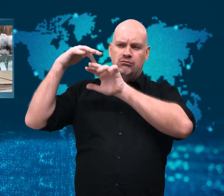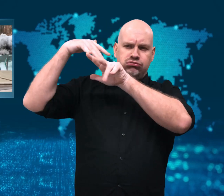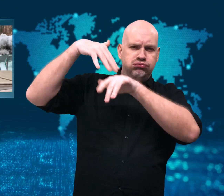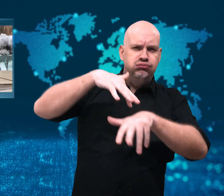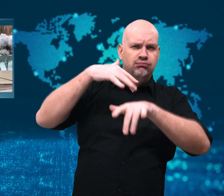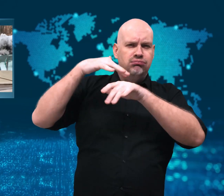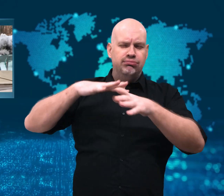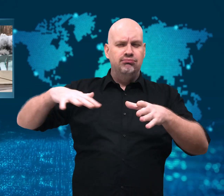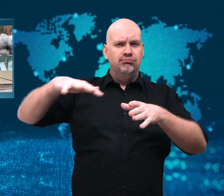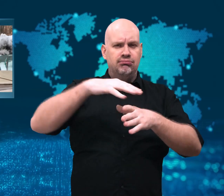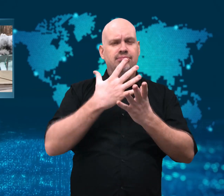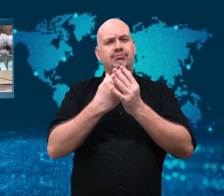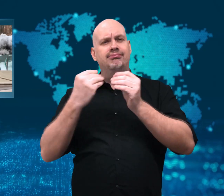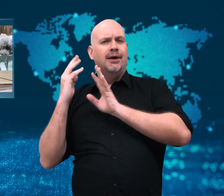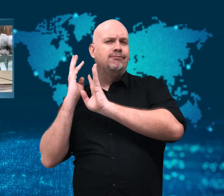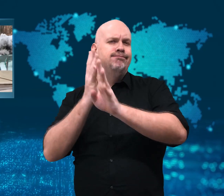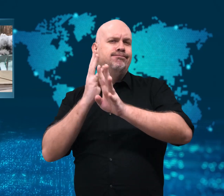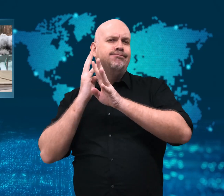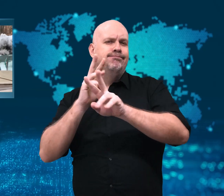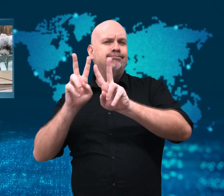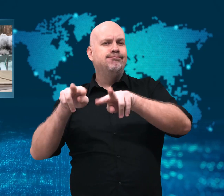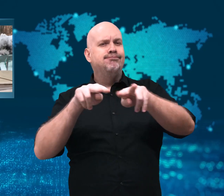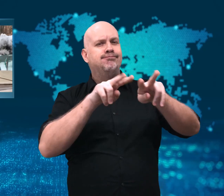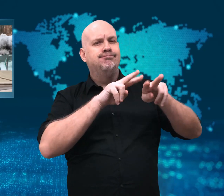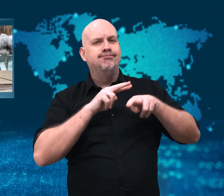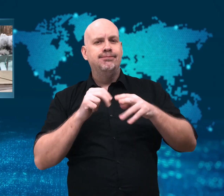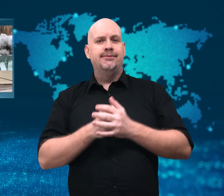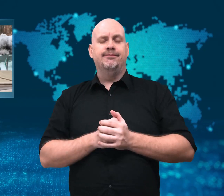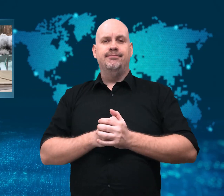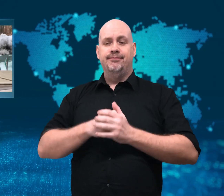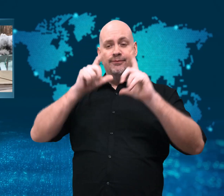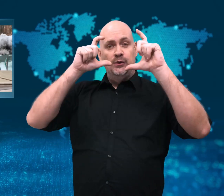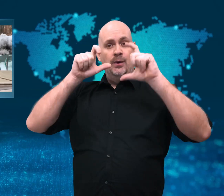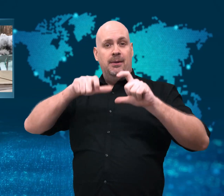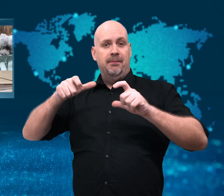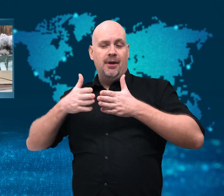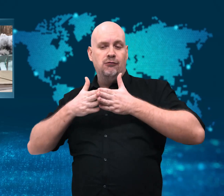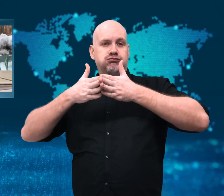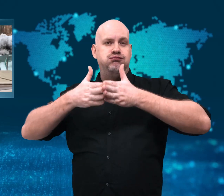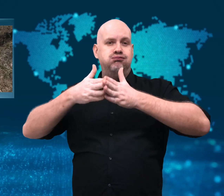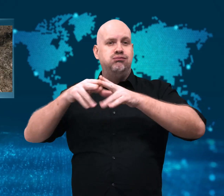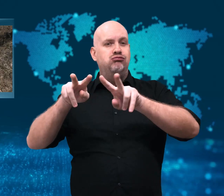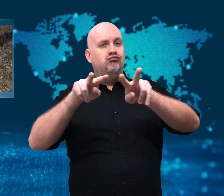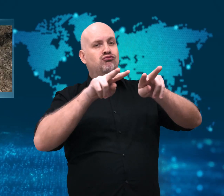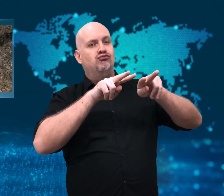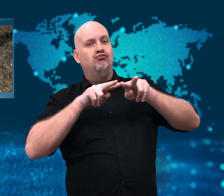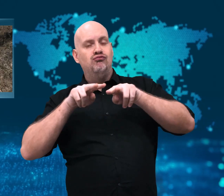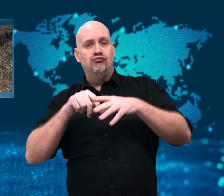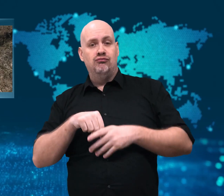The Lake, located in Brazil's eastern Minas Gerais state,